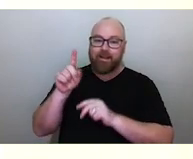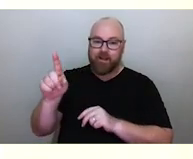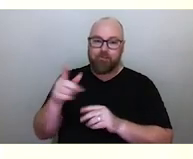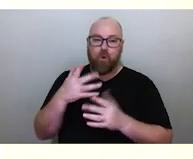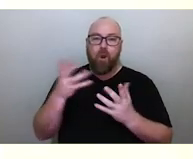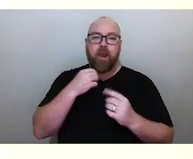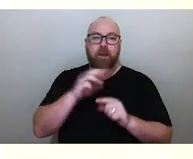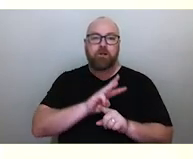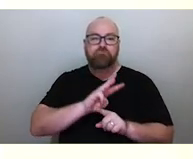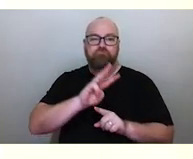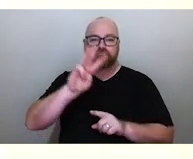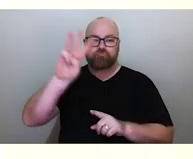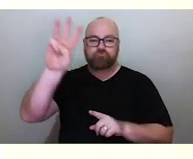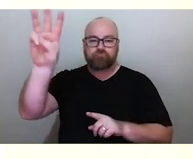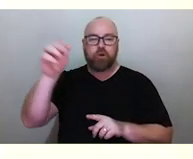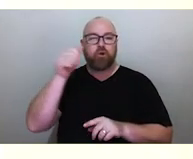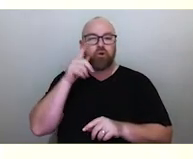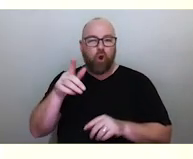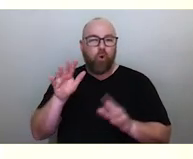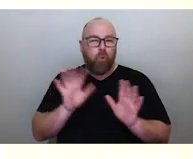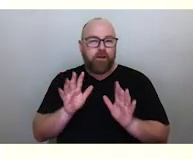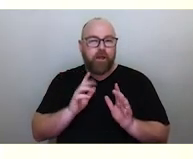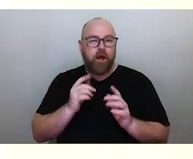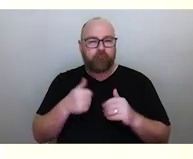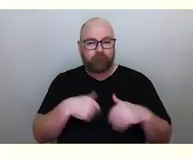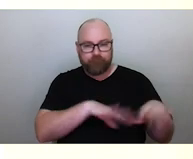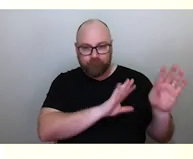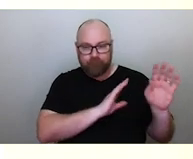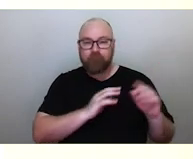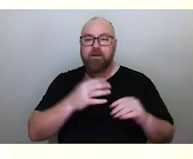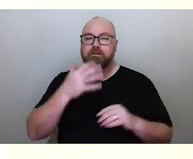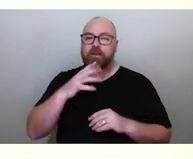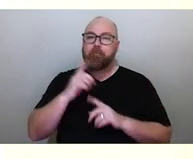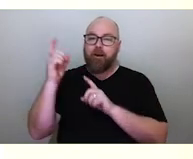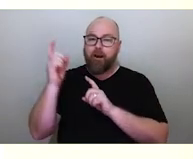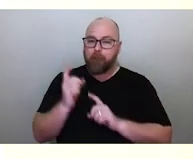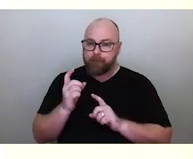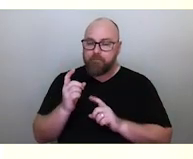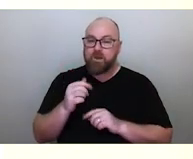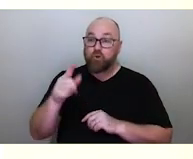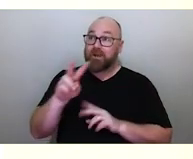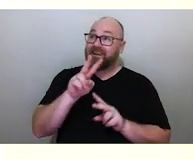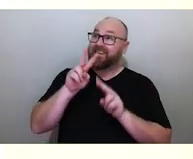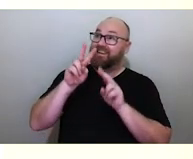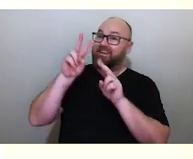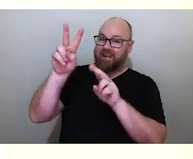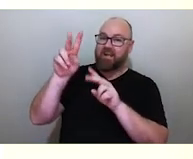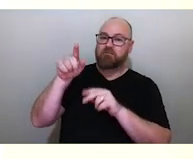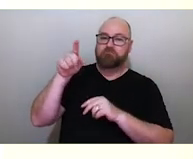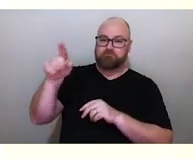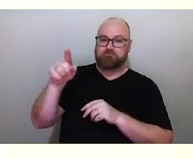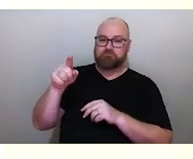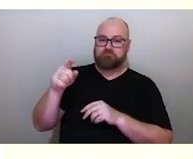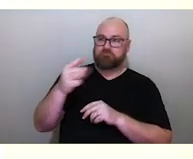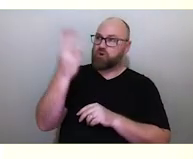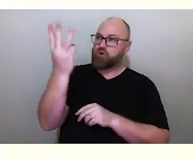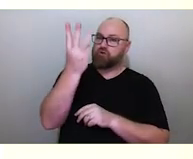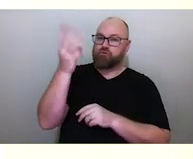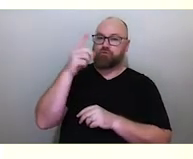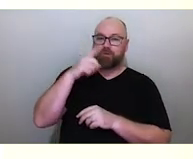and that summer is coming, and you can see Waiyungari in the sky with the two women flanking him on either side.